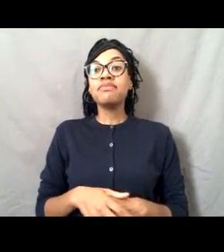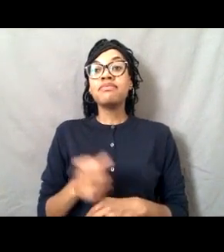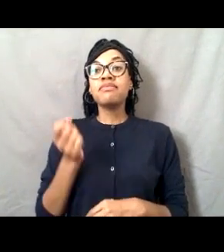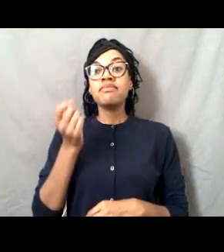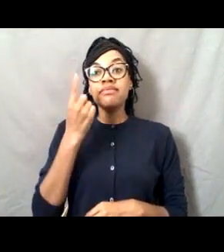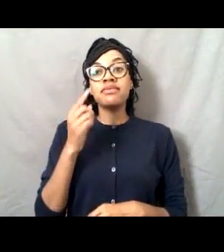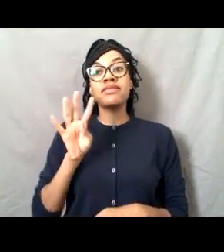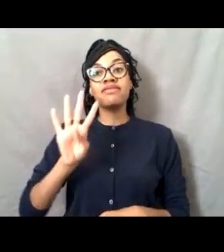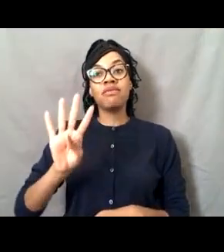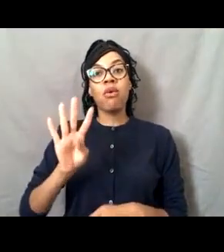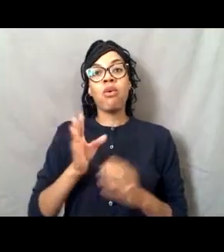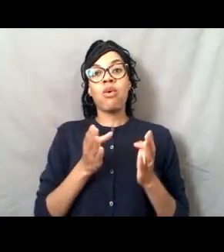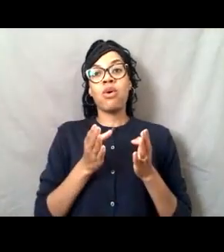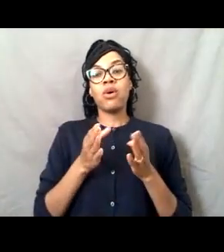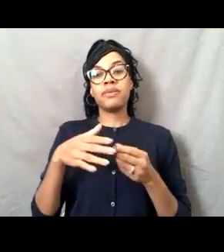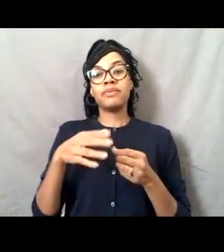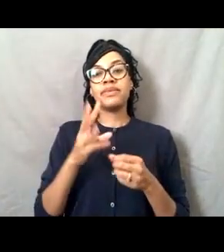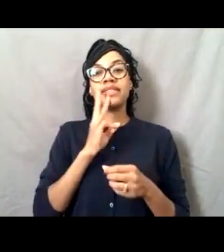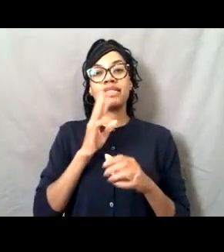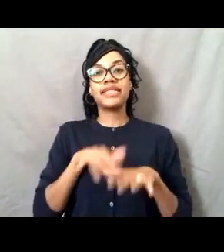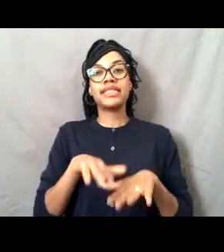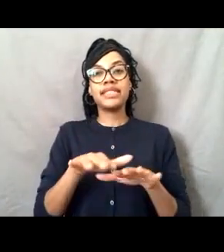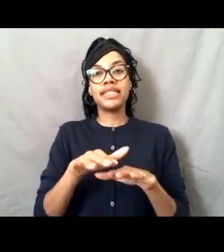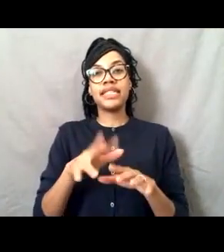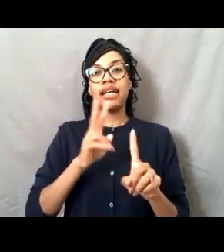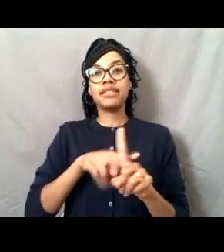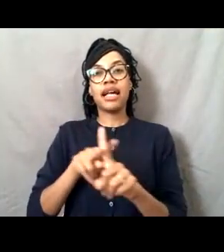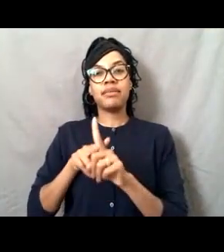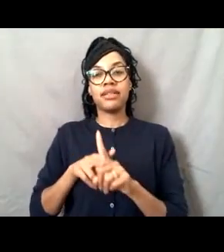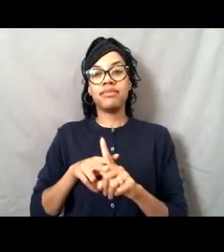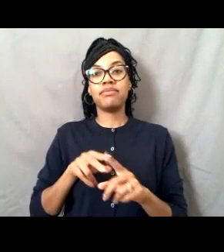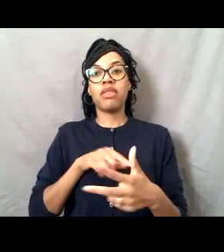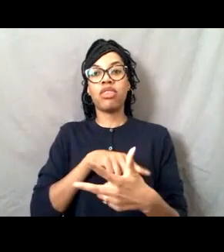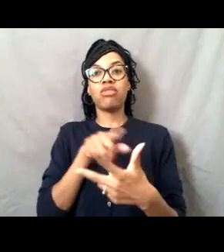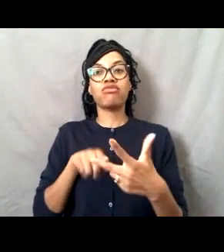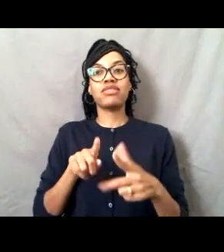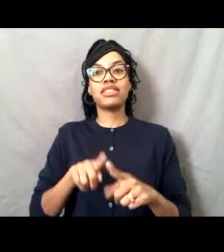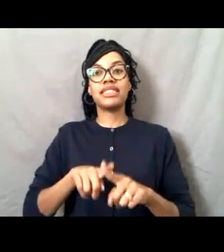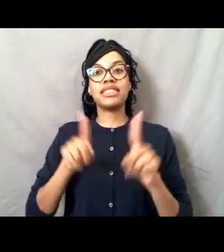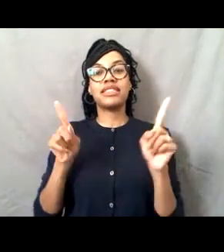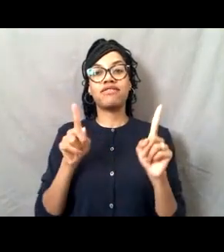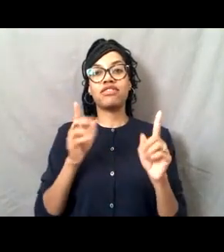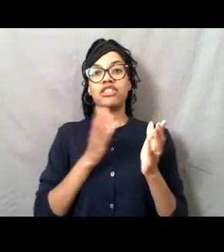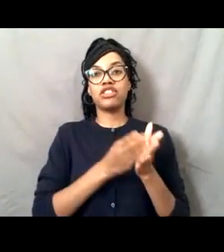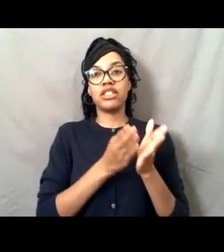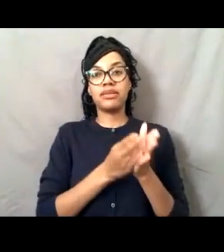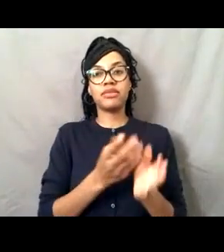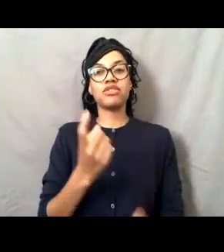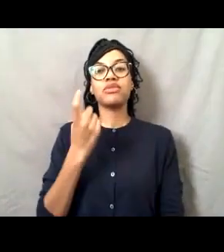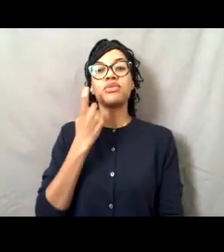on three different ships. Most recently I was the Commanding Officer on NOAA ship, Oscar Dyson.